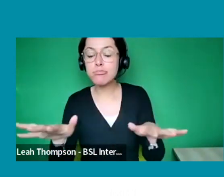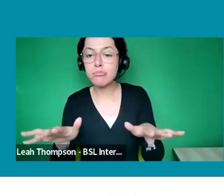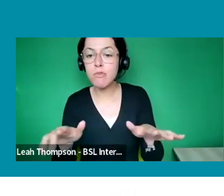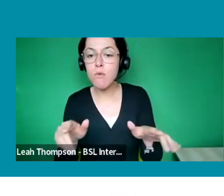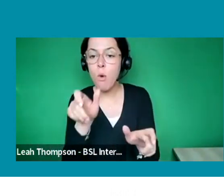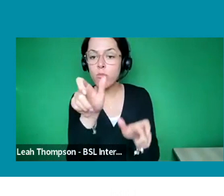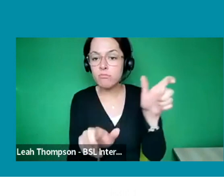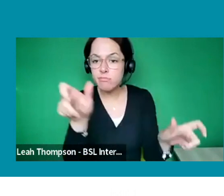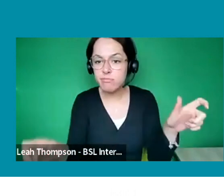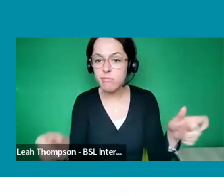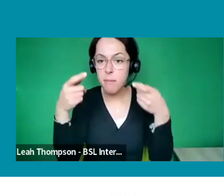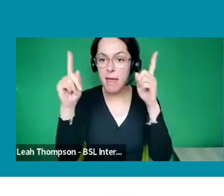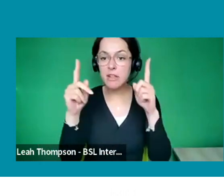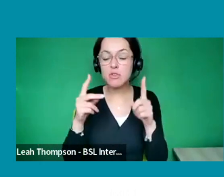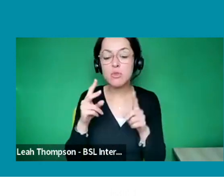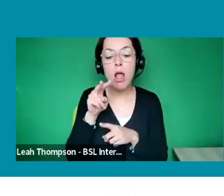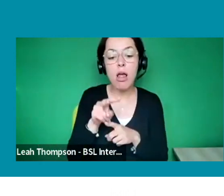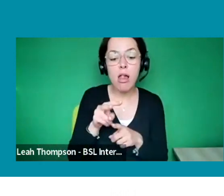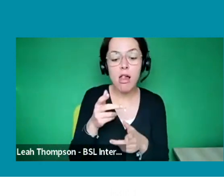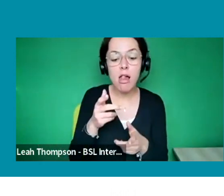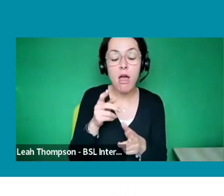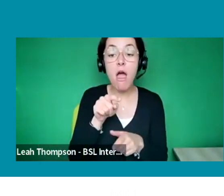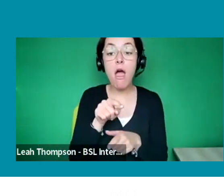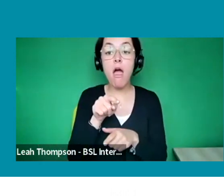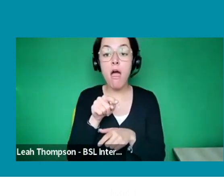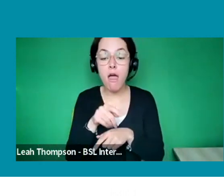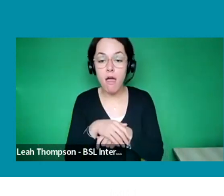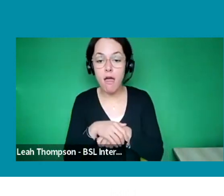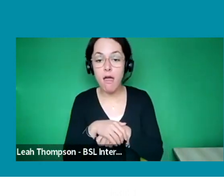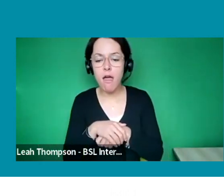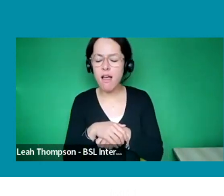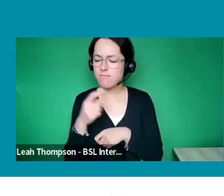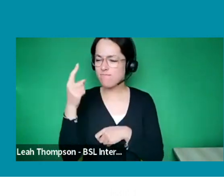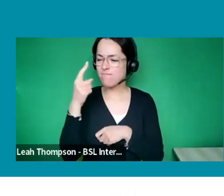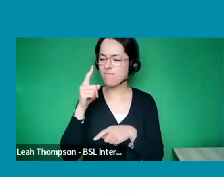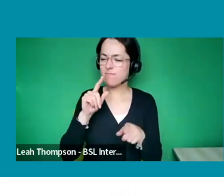But I guess it's just a case of trying to get as much advice as you can, reaching out